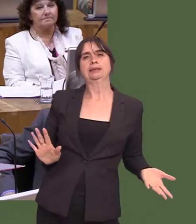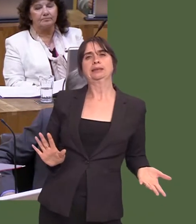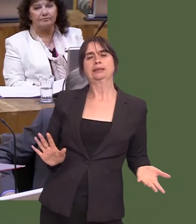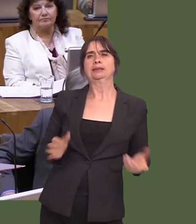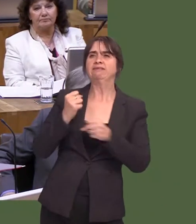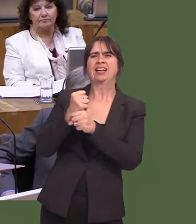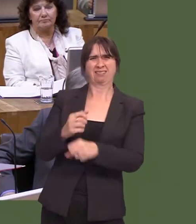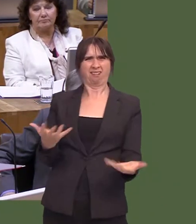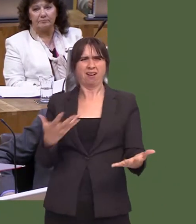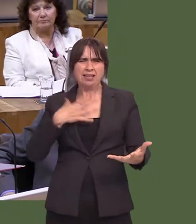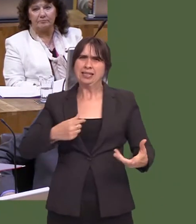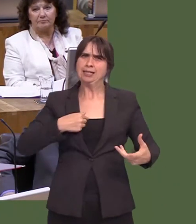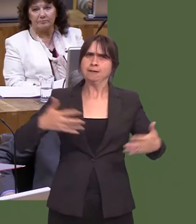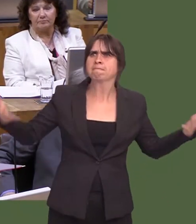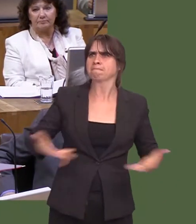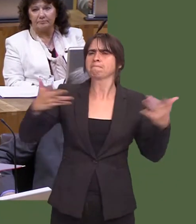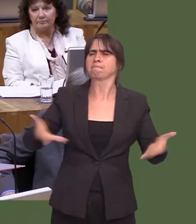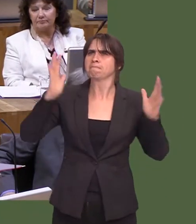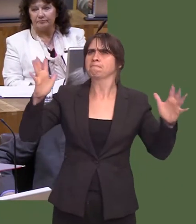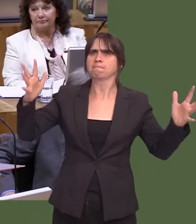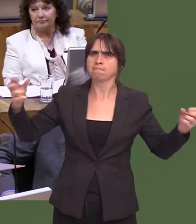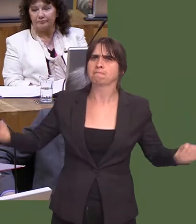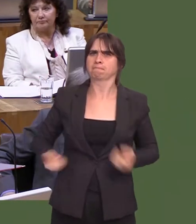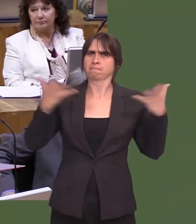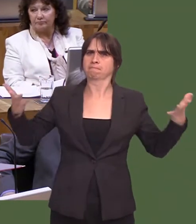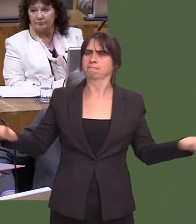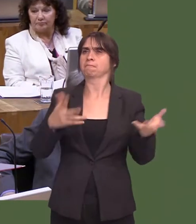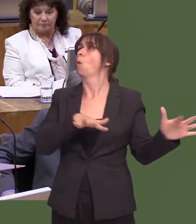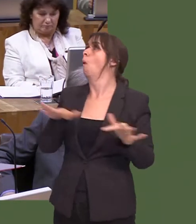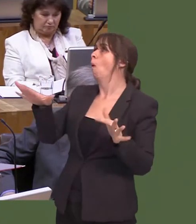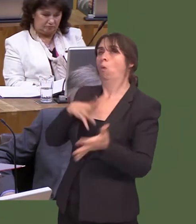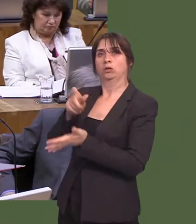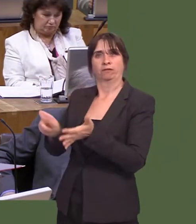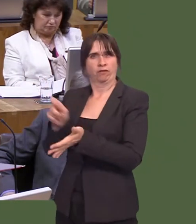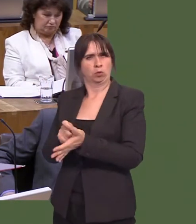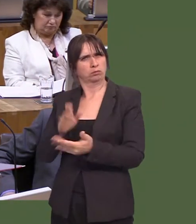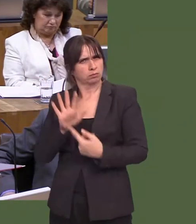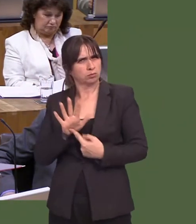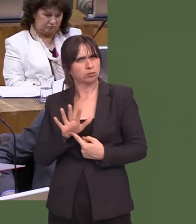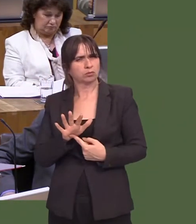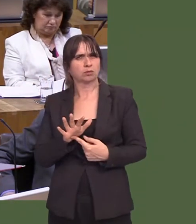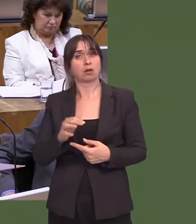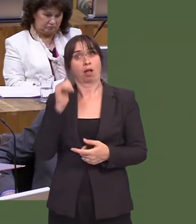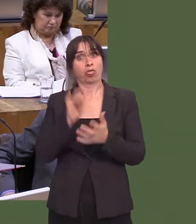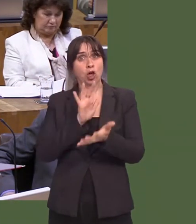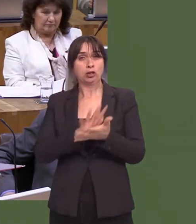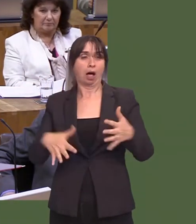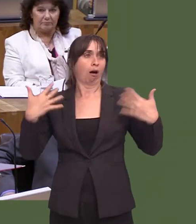They donít even get to 100 per cent in the countries where thereís compulsory voting. What I saw on Thursday was a huge increase in the numbers of young people voting.